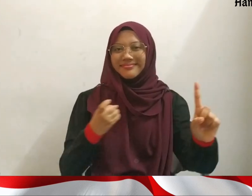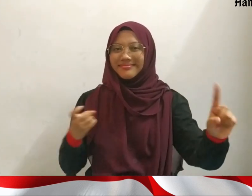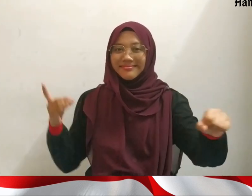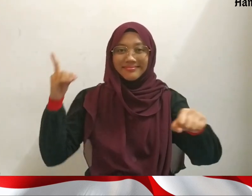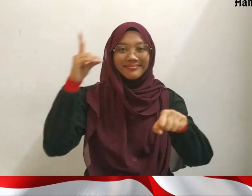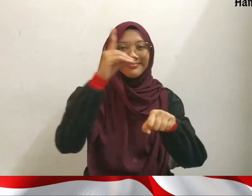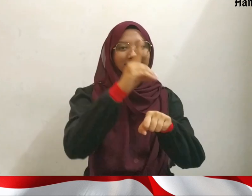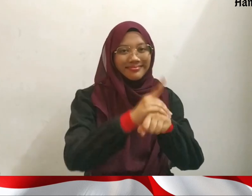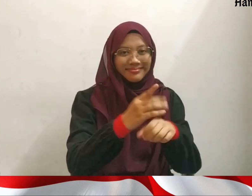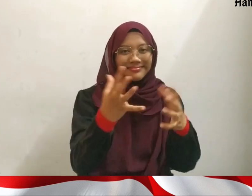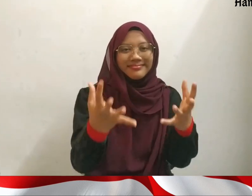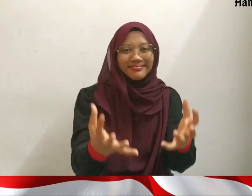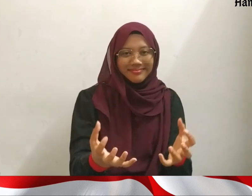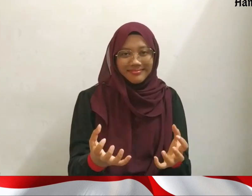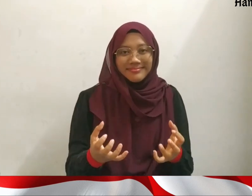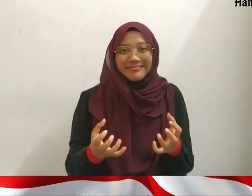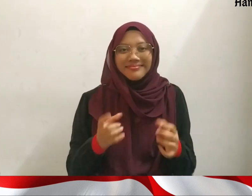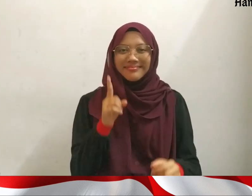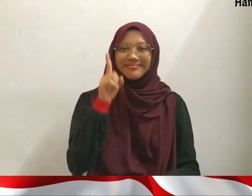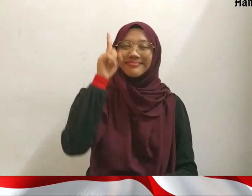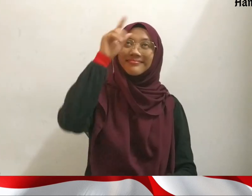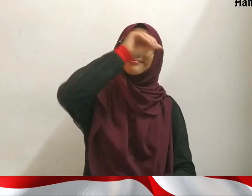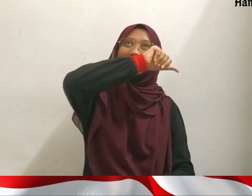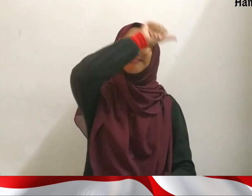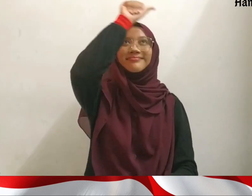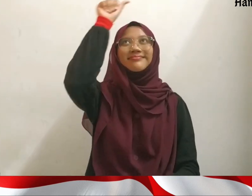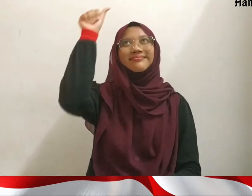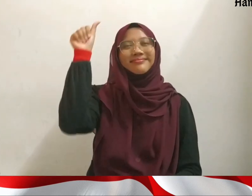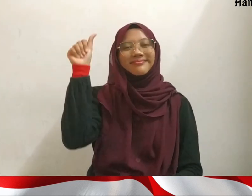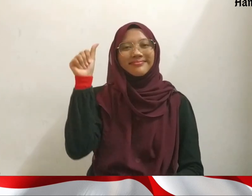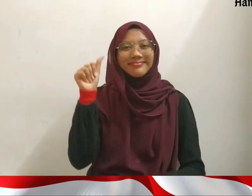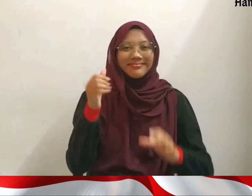From the mountain top to the sky